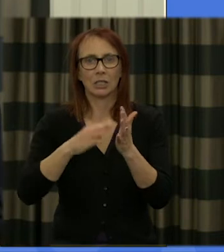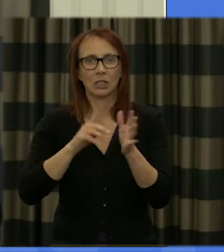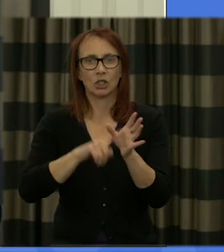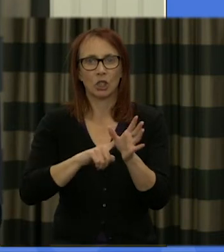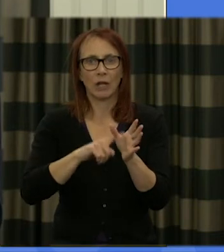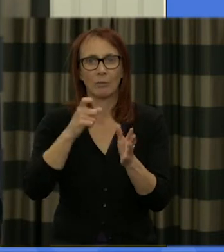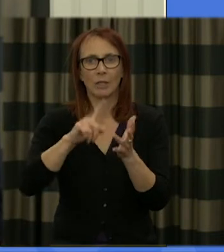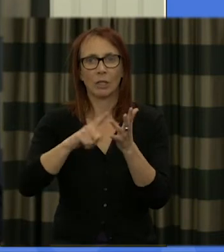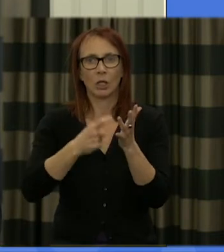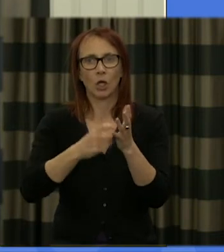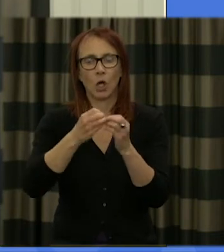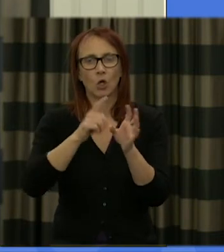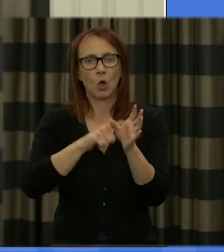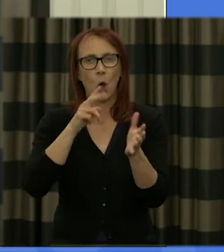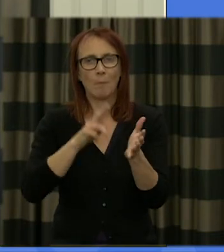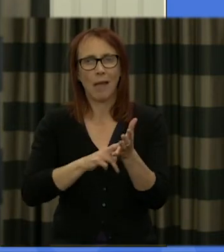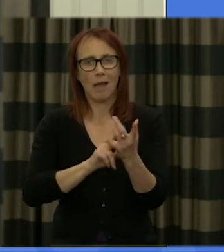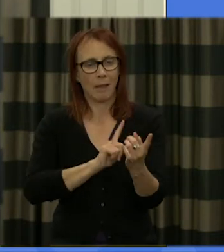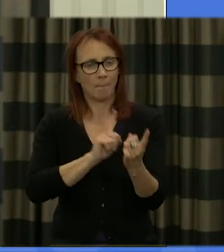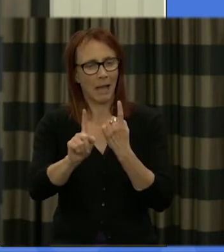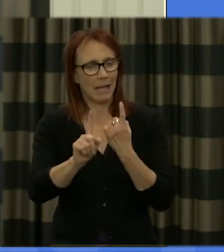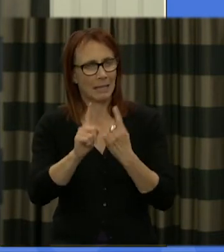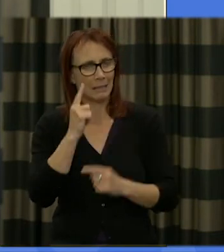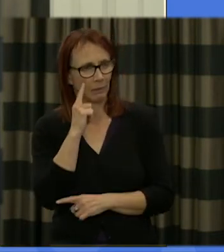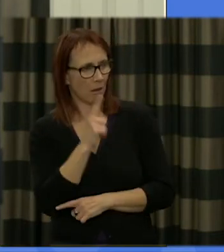his world must have changed and how the world has changed for so many